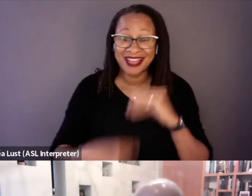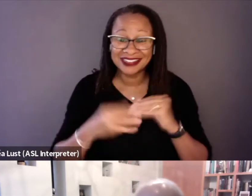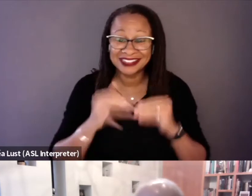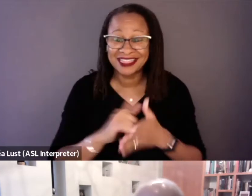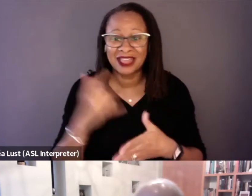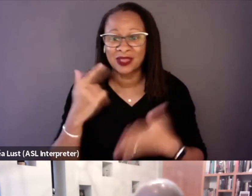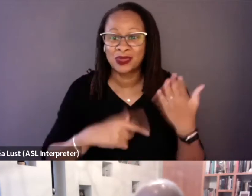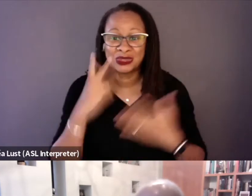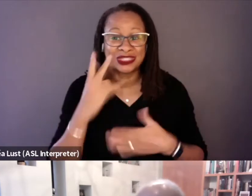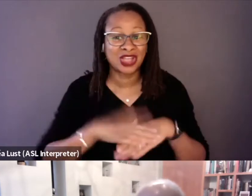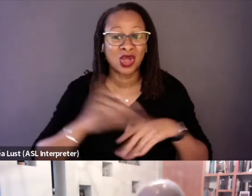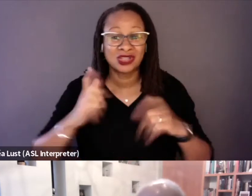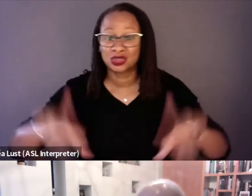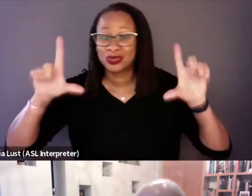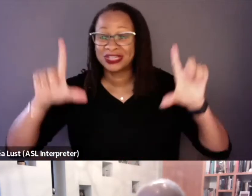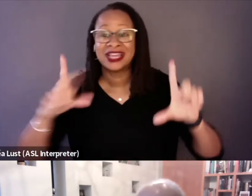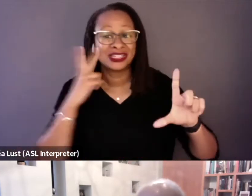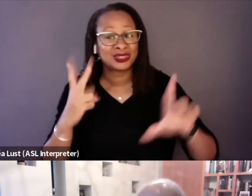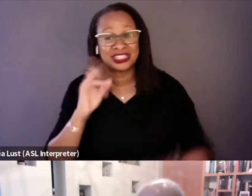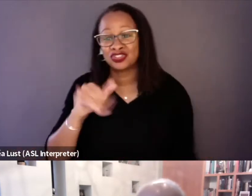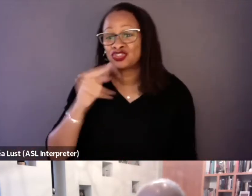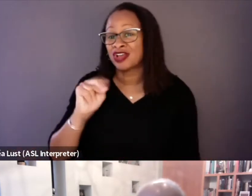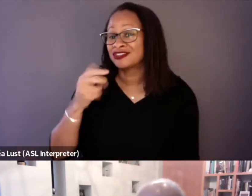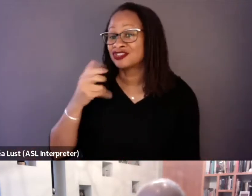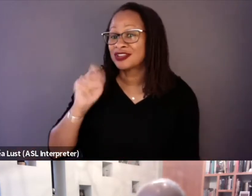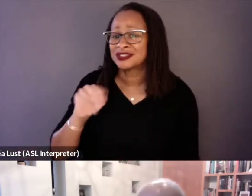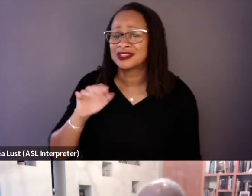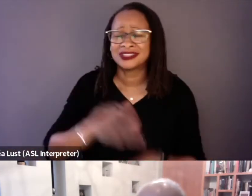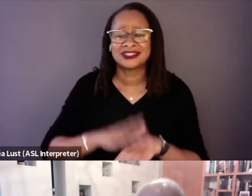I mean, he's just so dynamic. I think one of the things that's so interesting